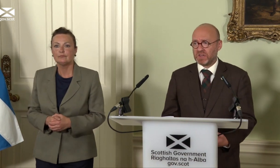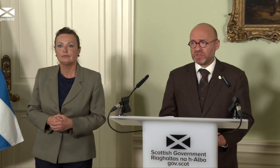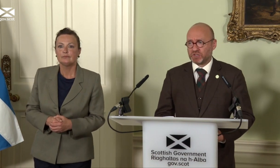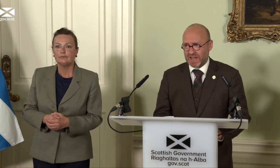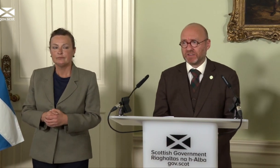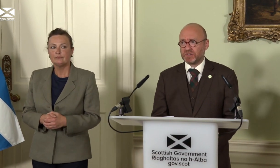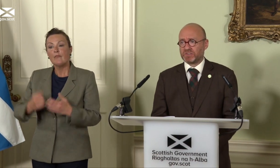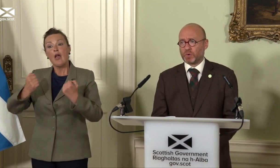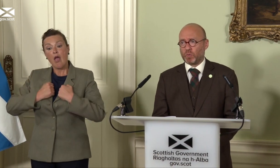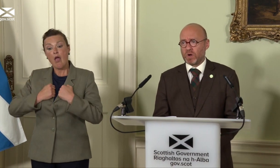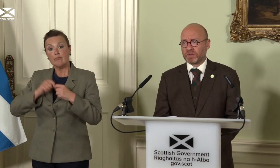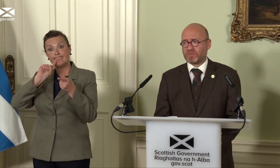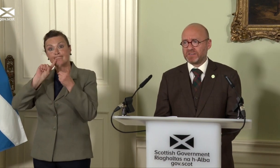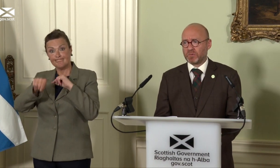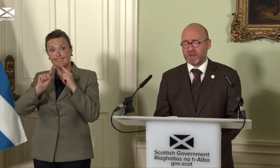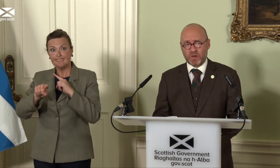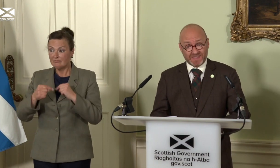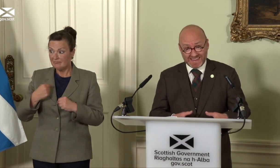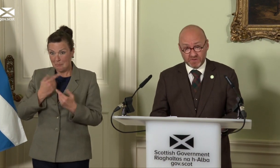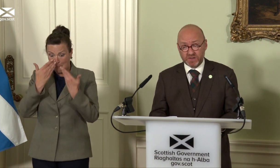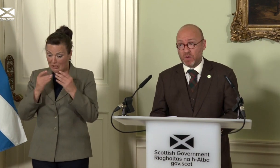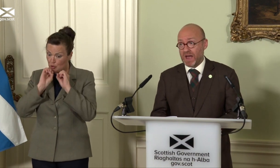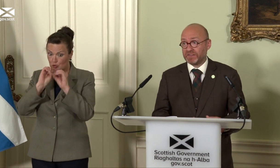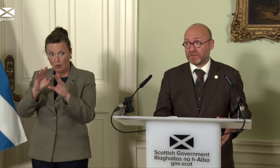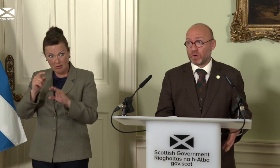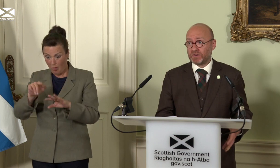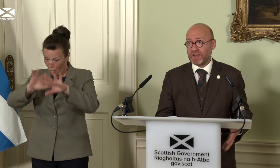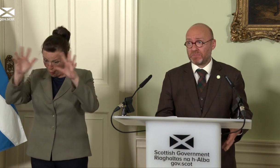the challenges the whole world is facing right now, in the here and now and in the longer term.